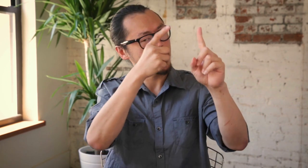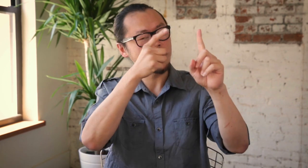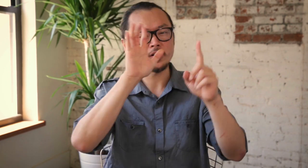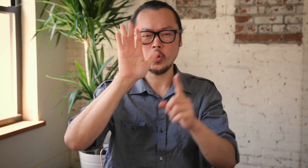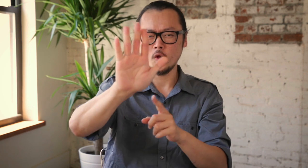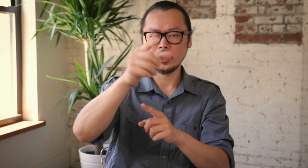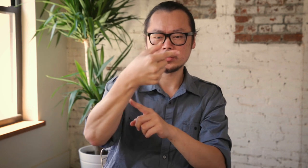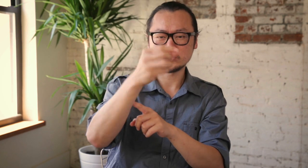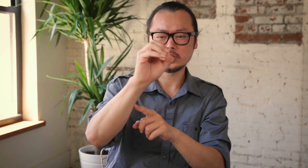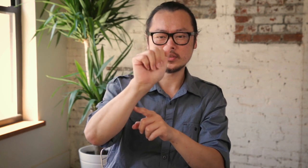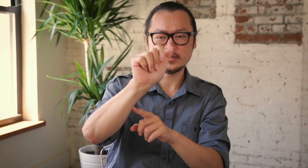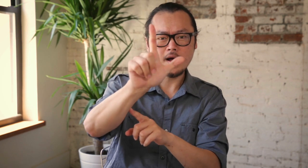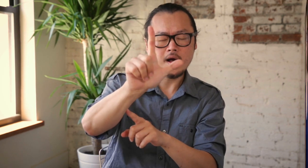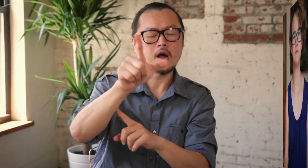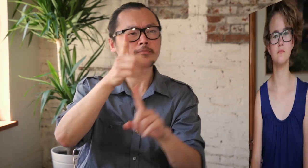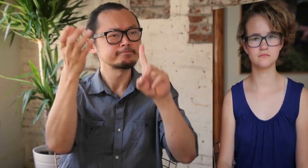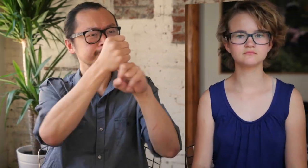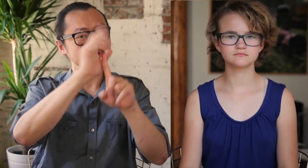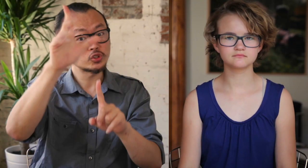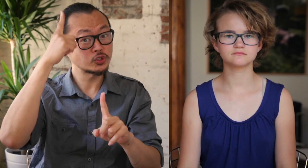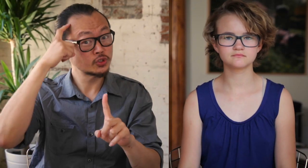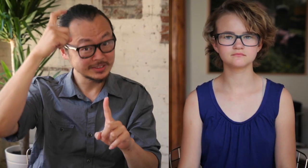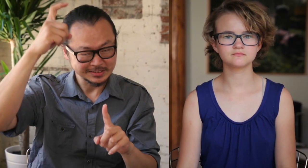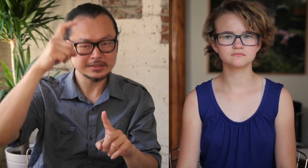in order to capture your dreams...